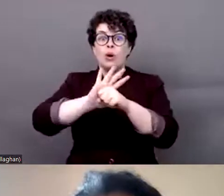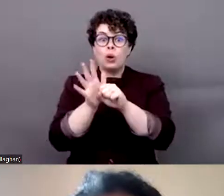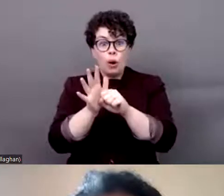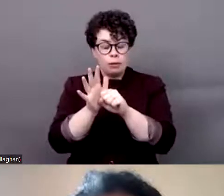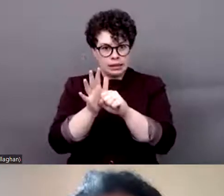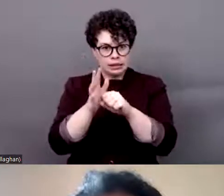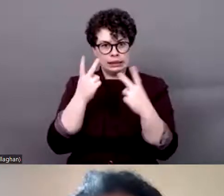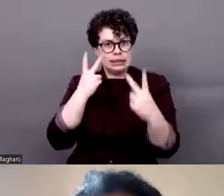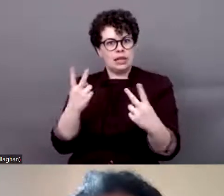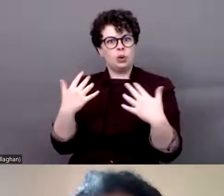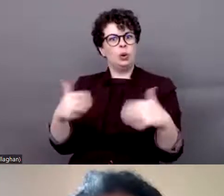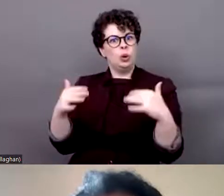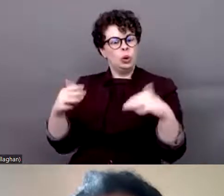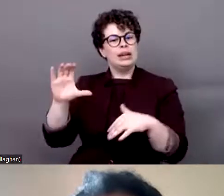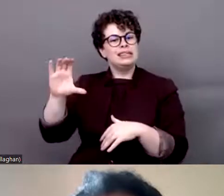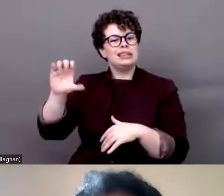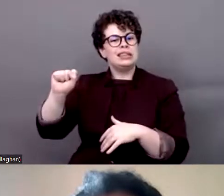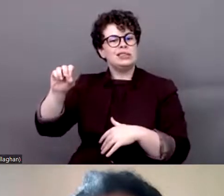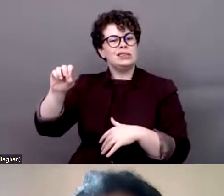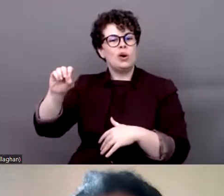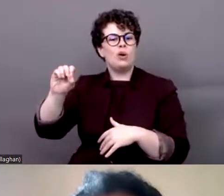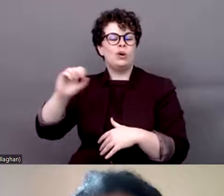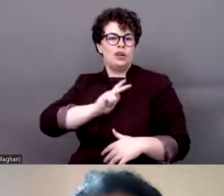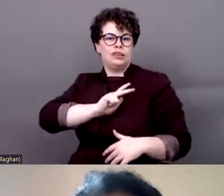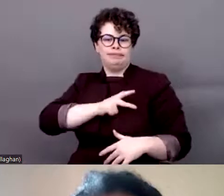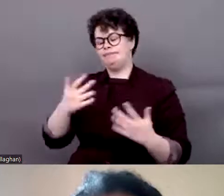a very strong disability rights movement with an opportunity to meet